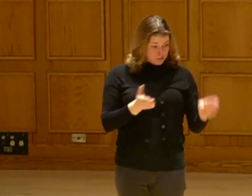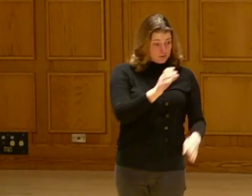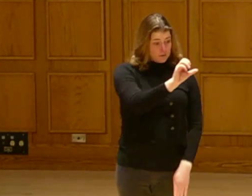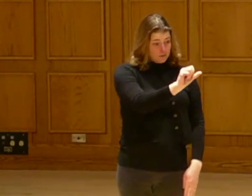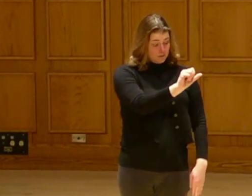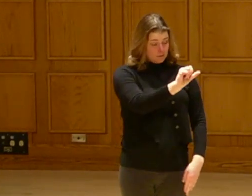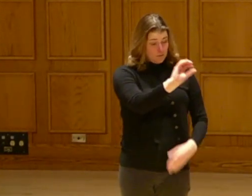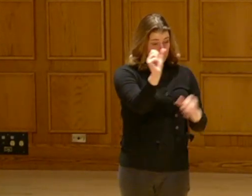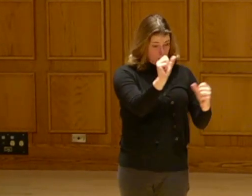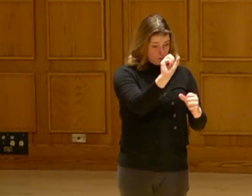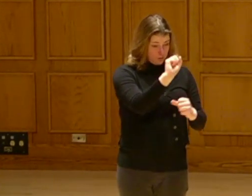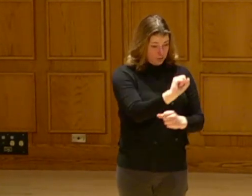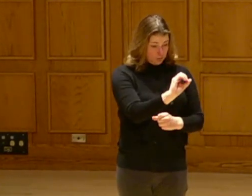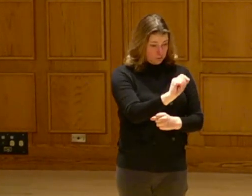Many cultures have celebrations to mark the midway point.